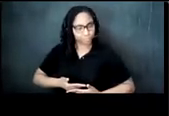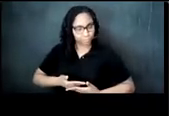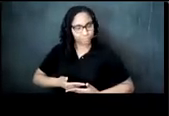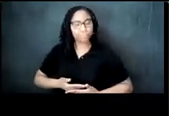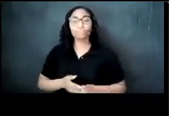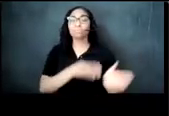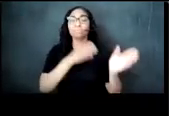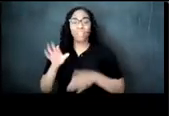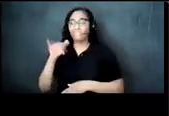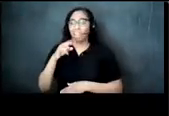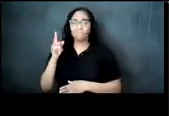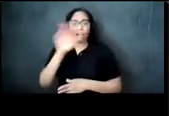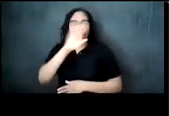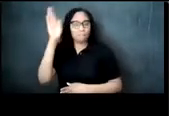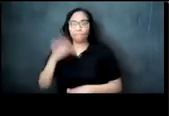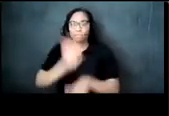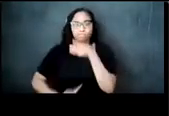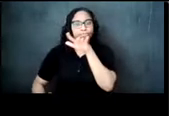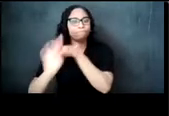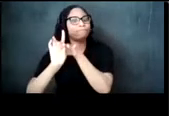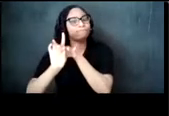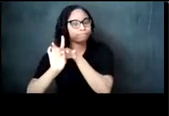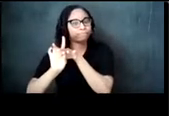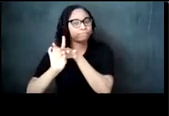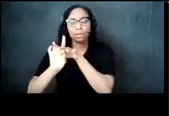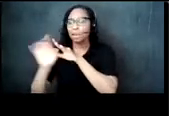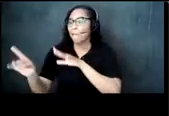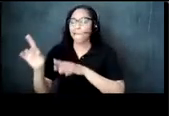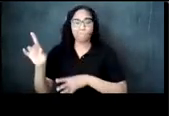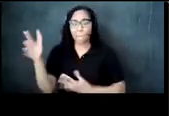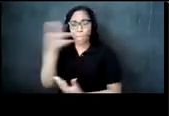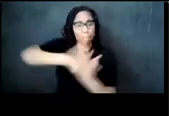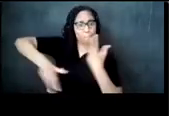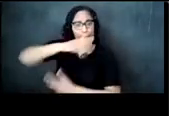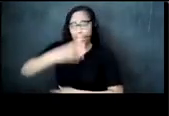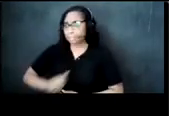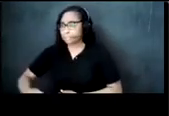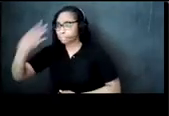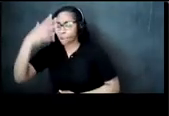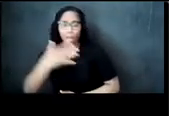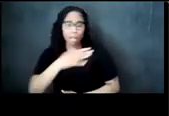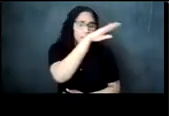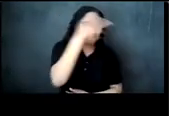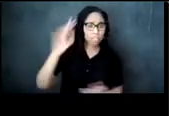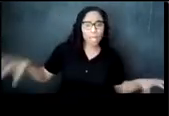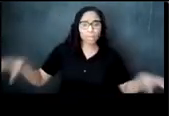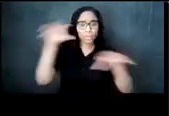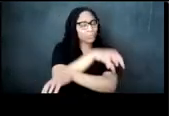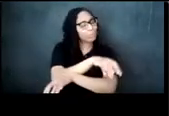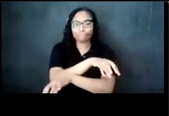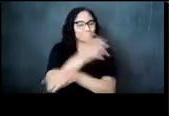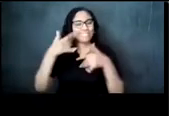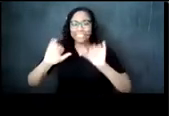nor did white teens debut and society and black patilians and that is still prevalent even today